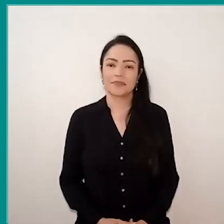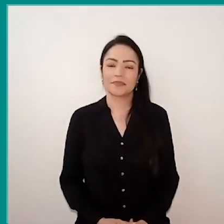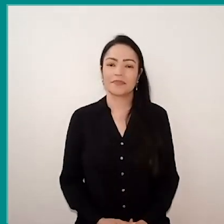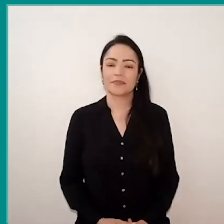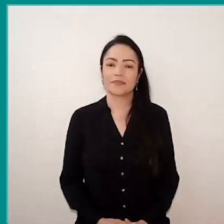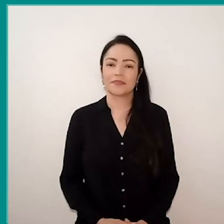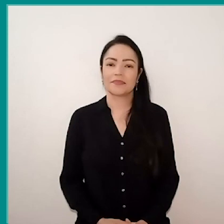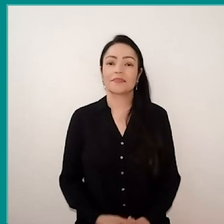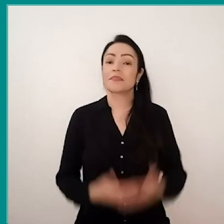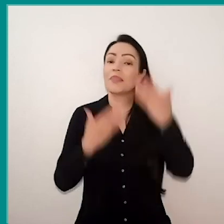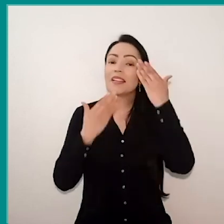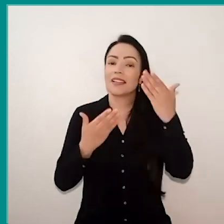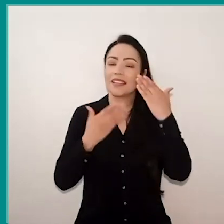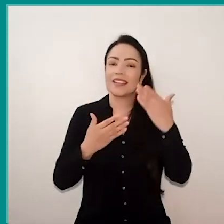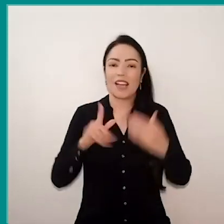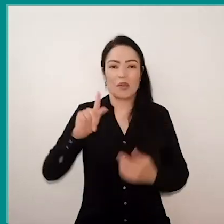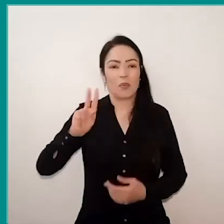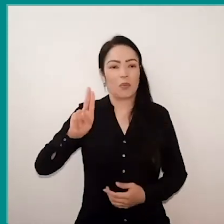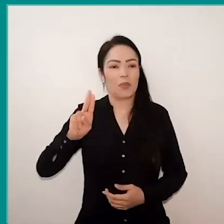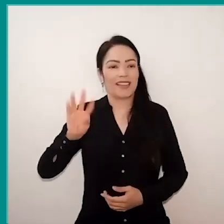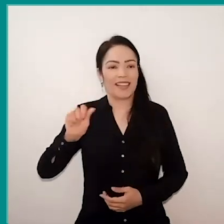Thank you very much, Maria Augusta. Glaucio.